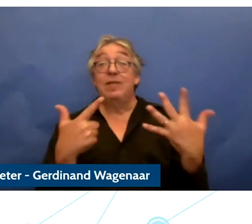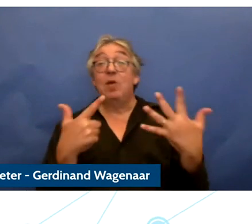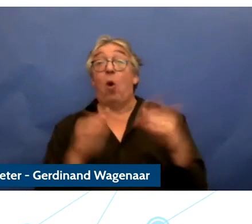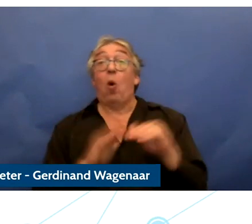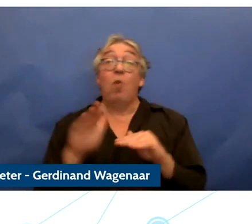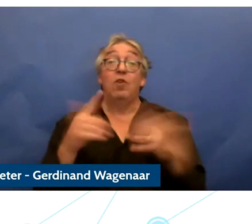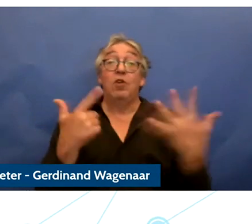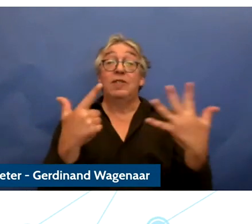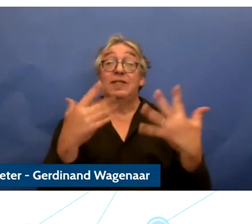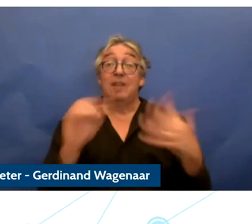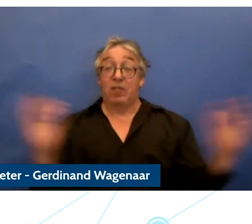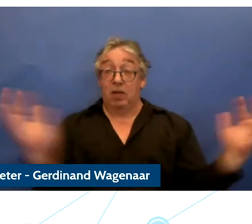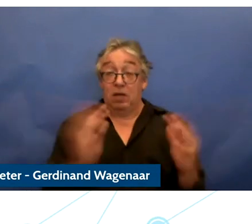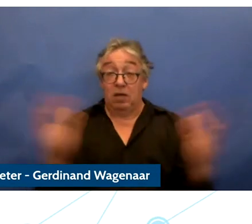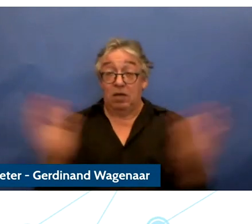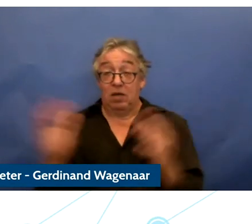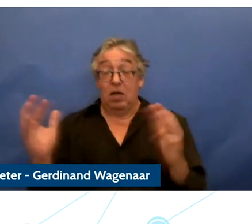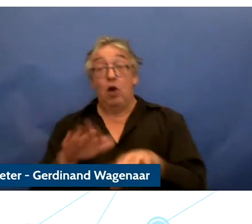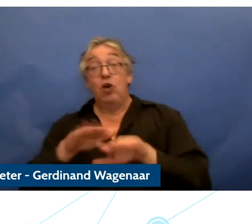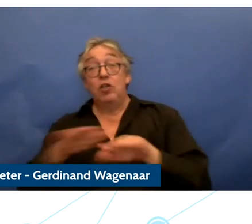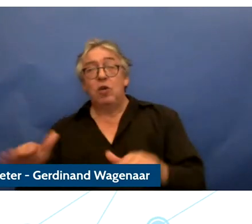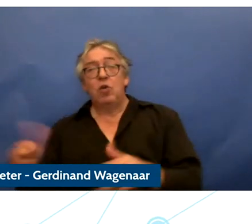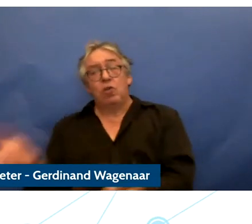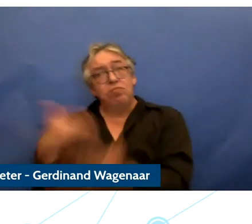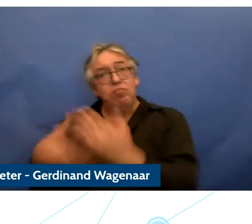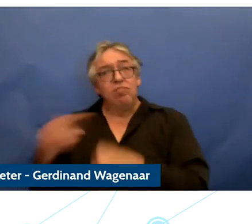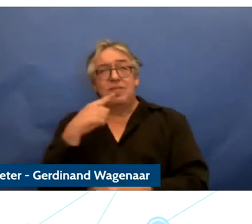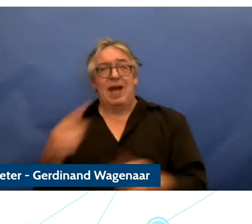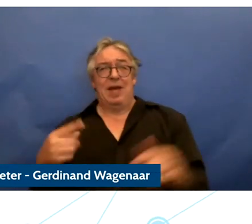thoughts on digital risks and opportunities and their views on the